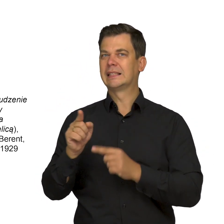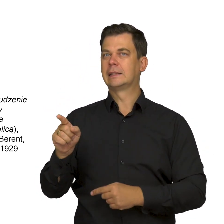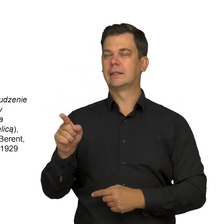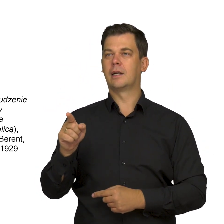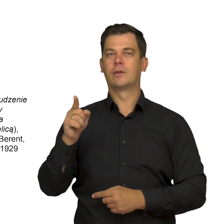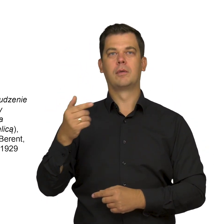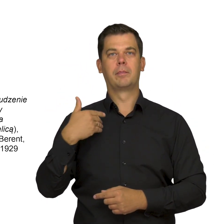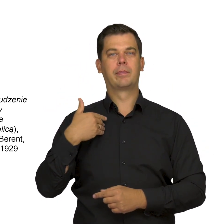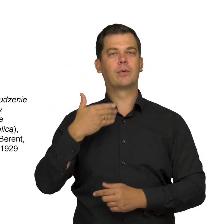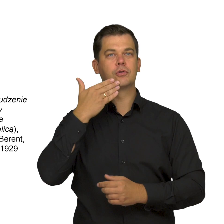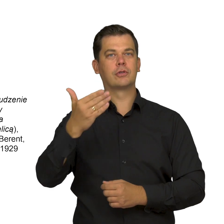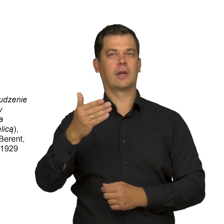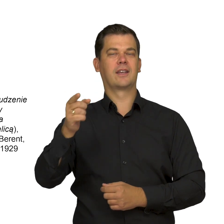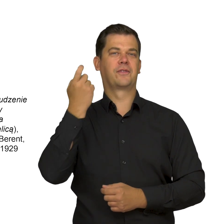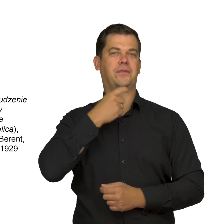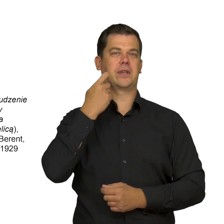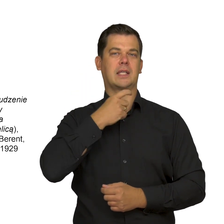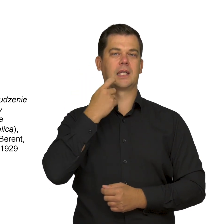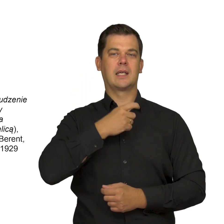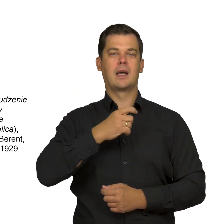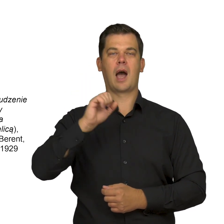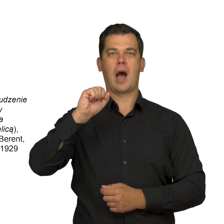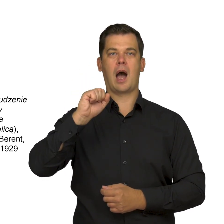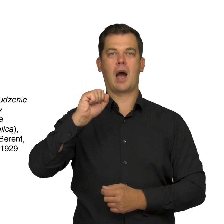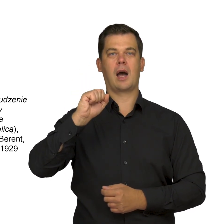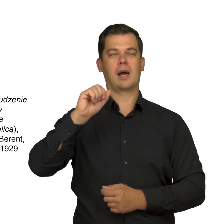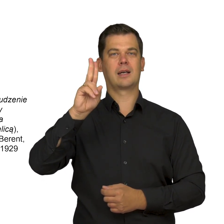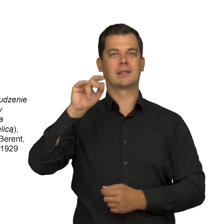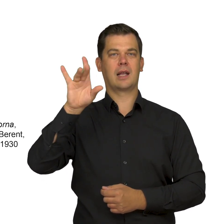clearly inspired by the Finnish painter Akseli Gallen-Kallela.